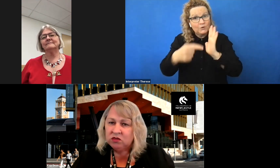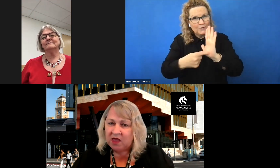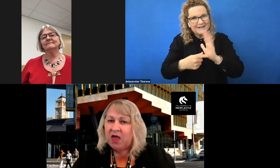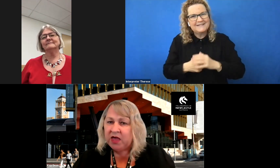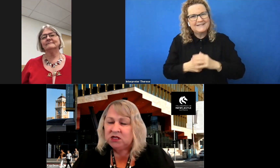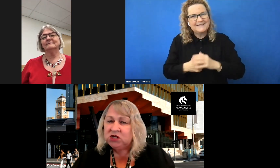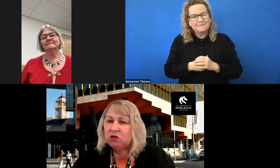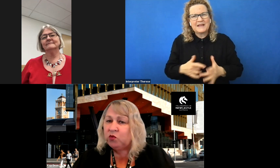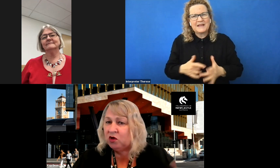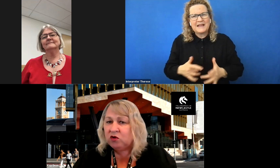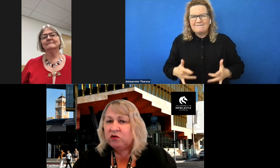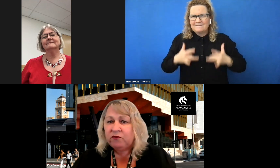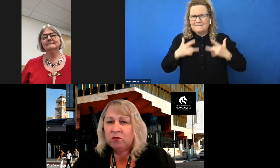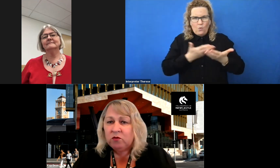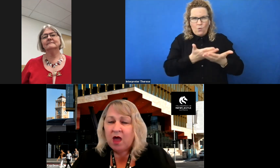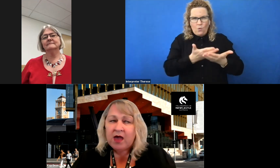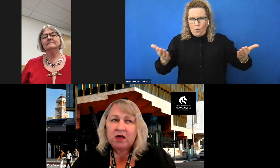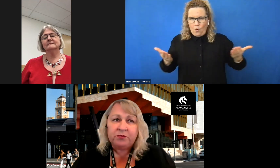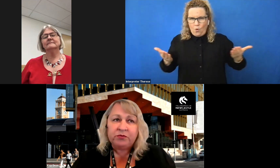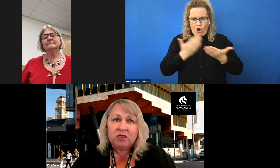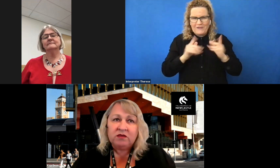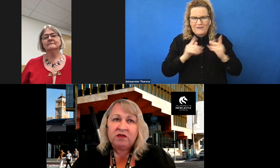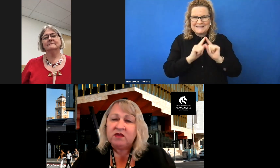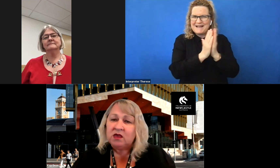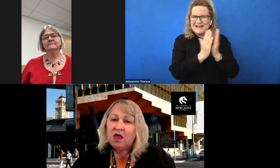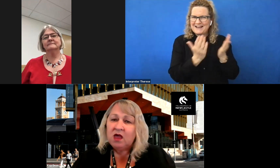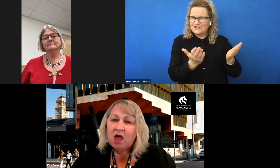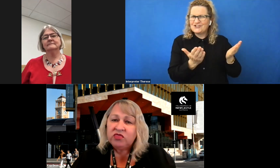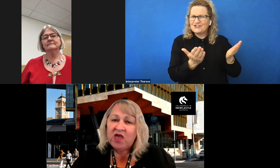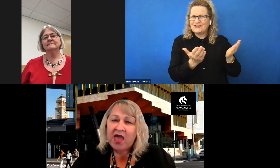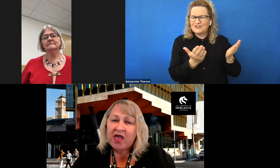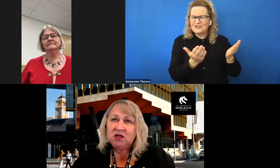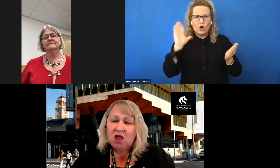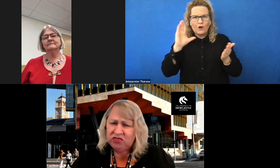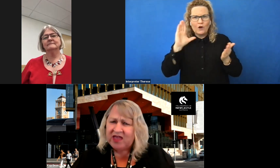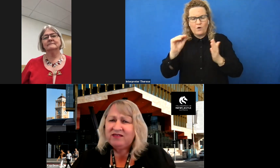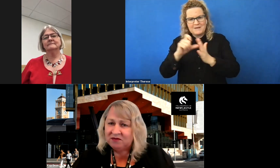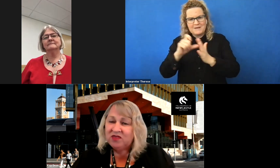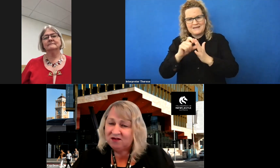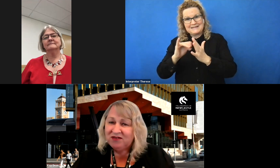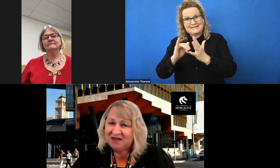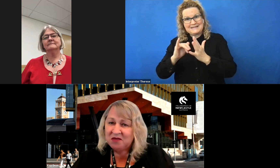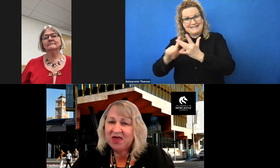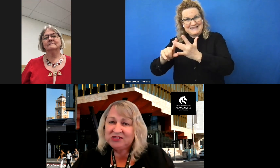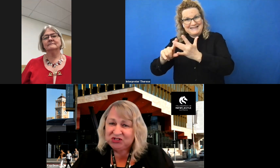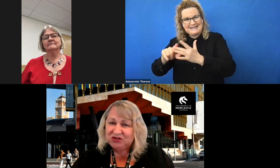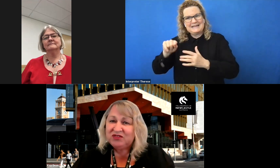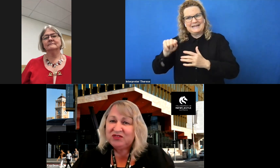the same page. And we heard from DESI that they're on the same page too. They